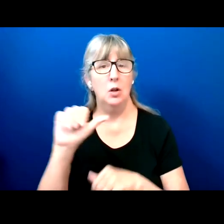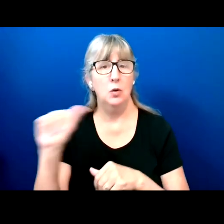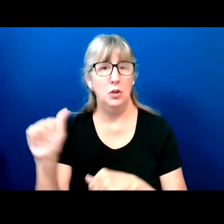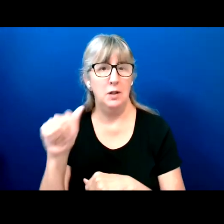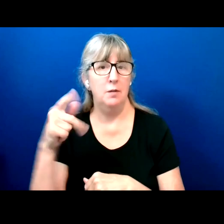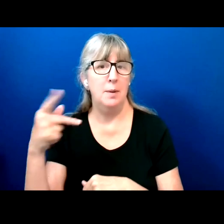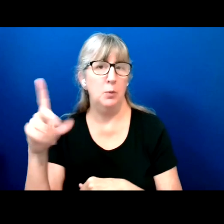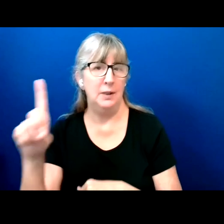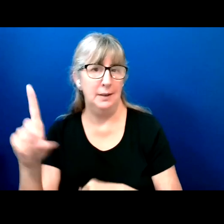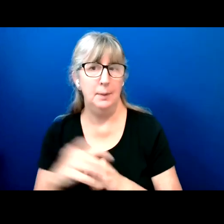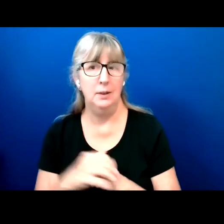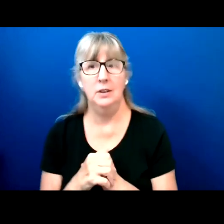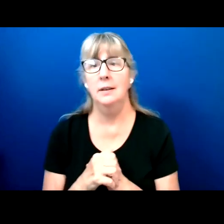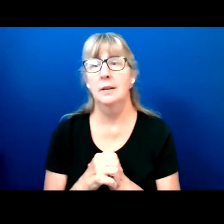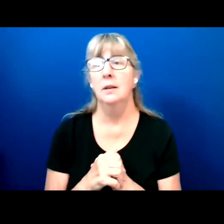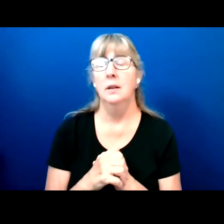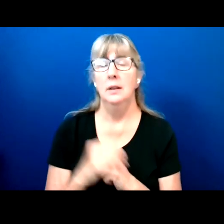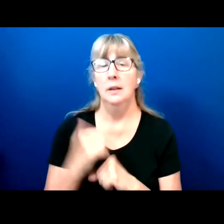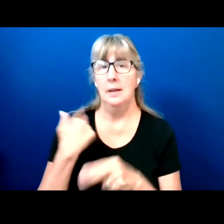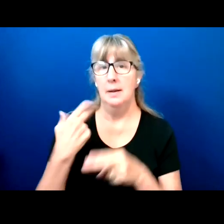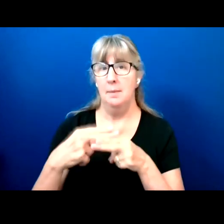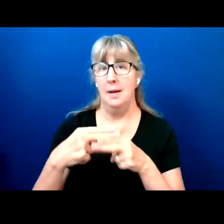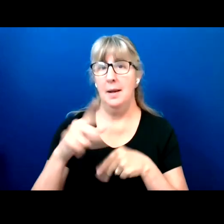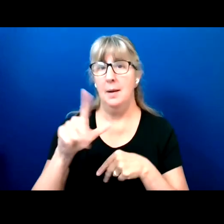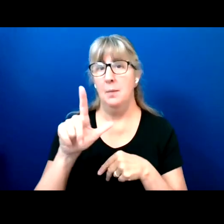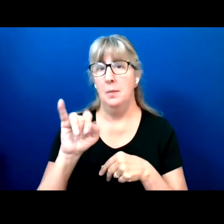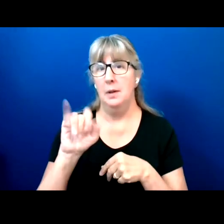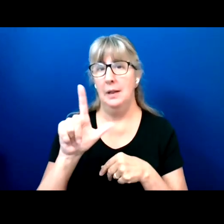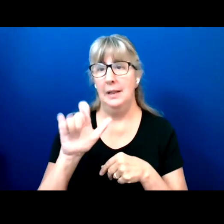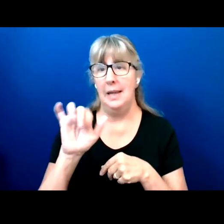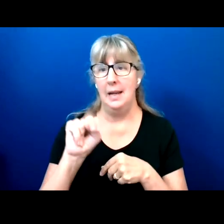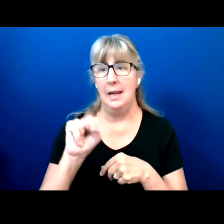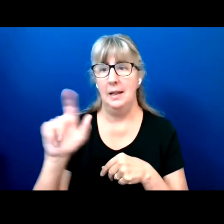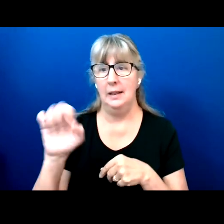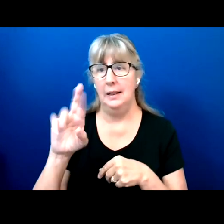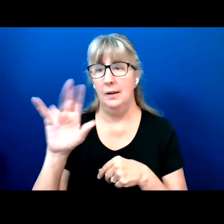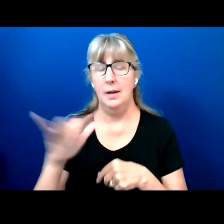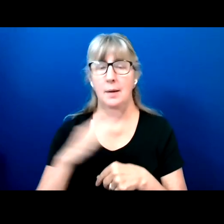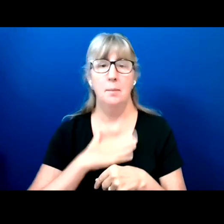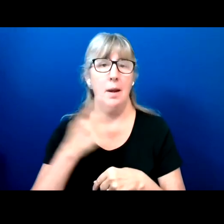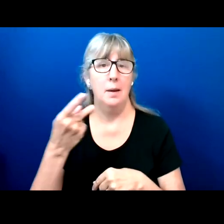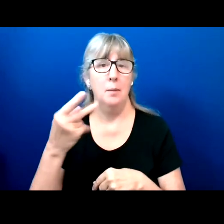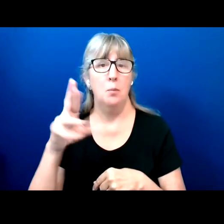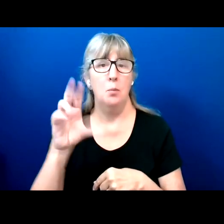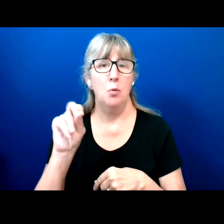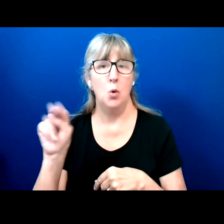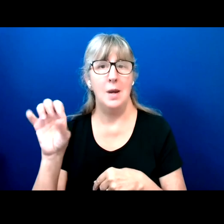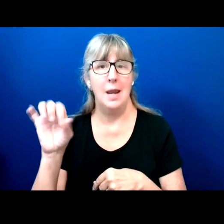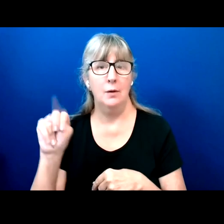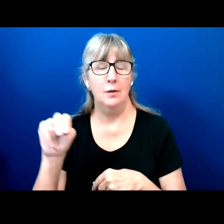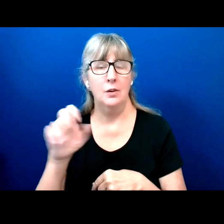My name is Lilian Aluri, and my pronouns are she/her, and hers.